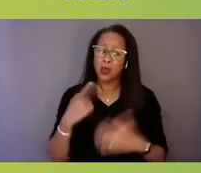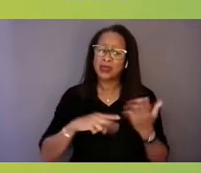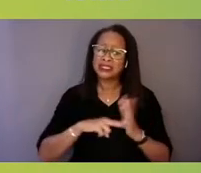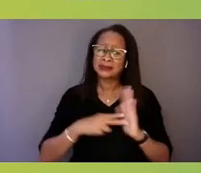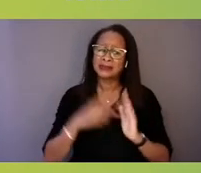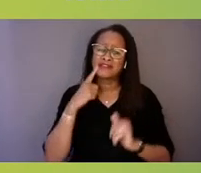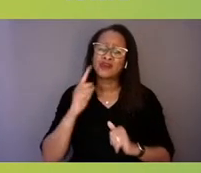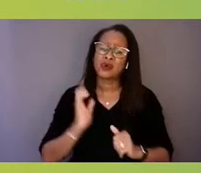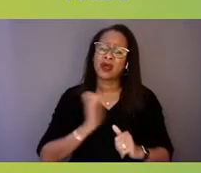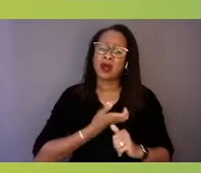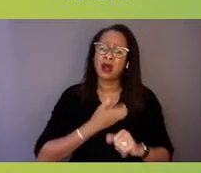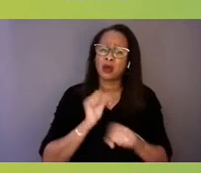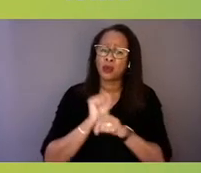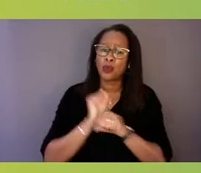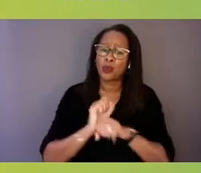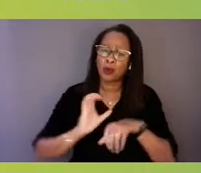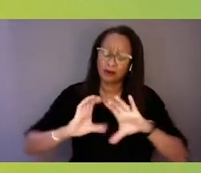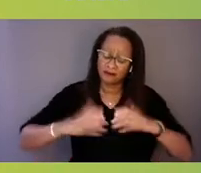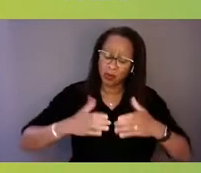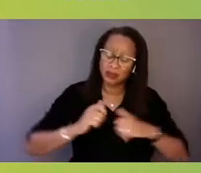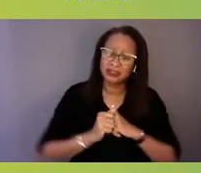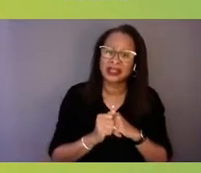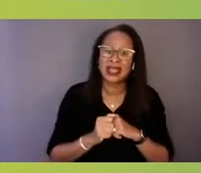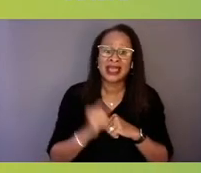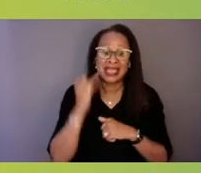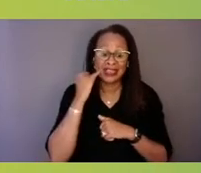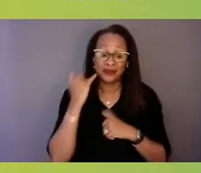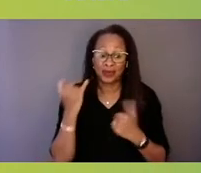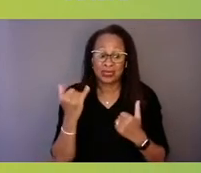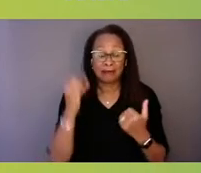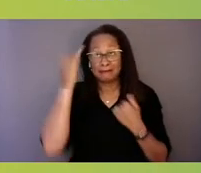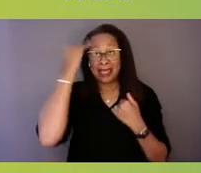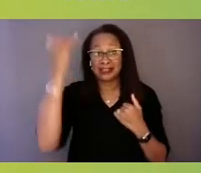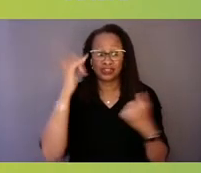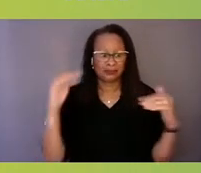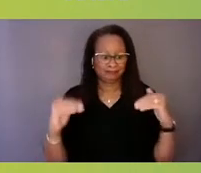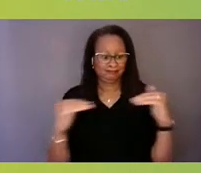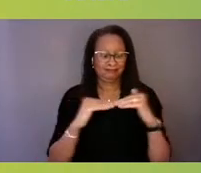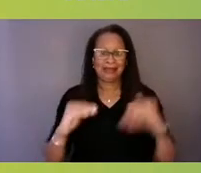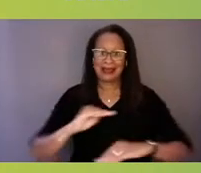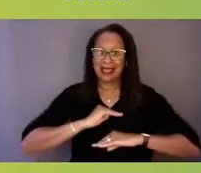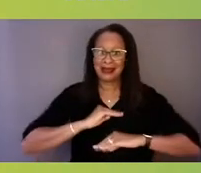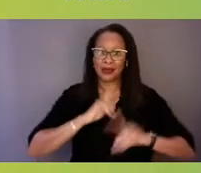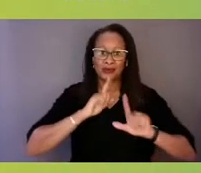in your perspective as a leader in psychiatry. Thank you so much, Madhuri,